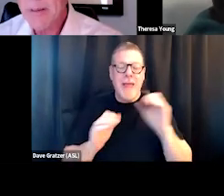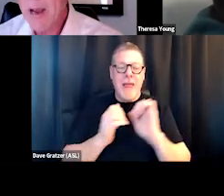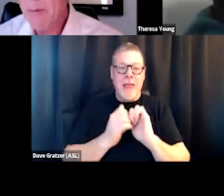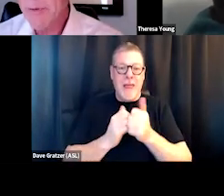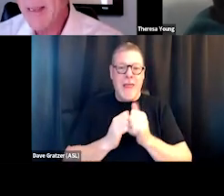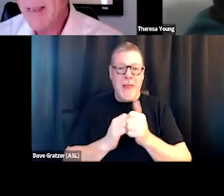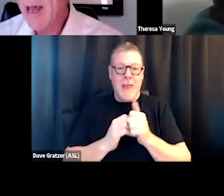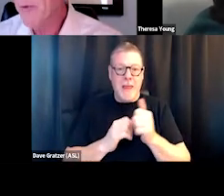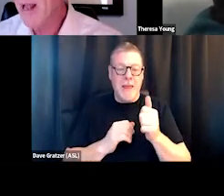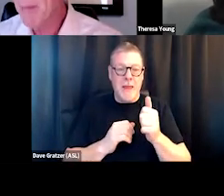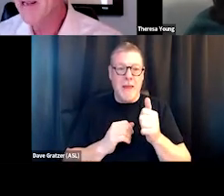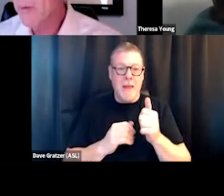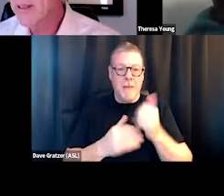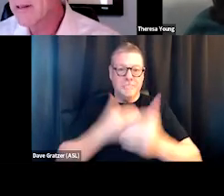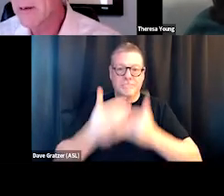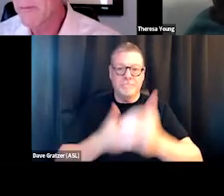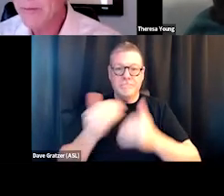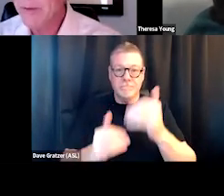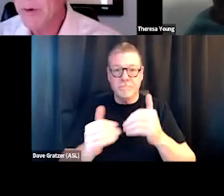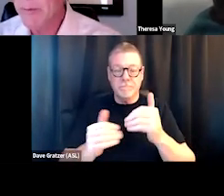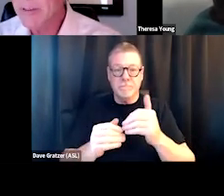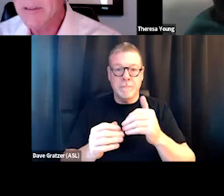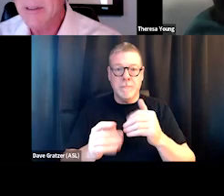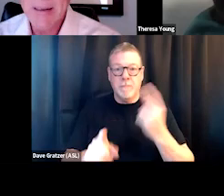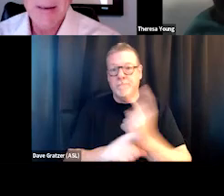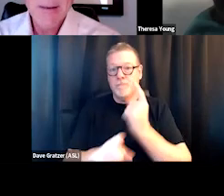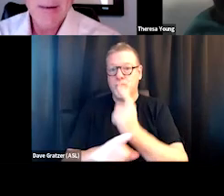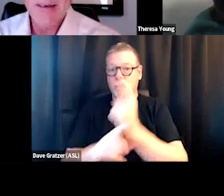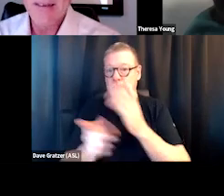you know, how it would play out in a pragmatic way, you know, practically what it would look like.